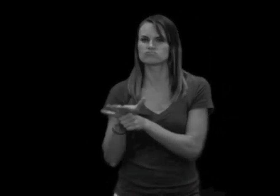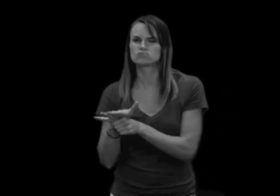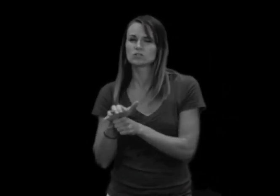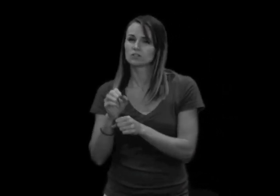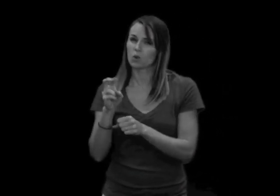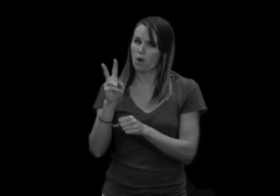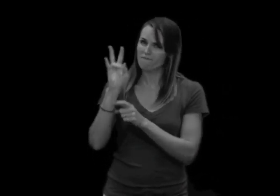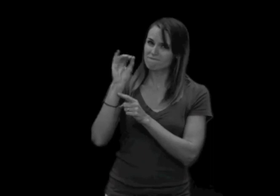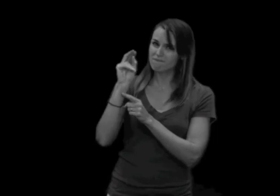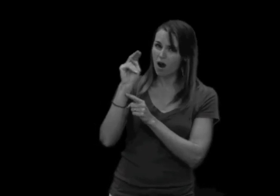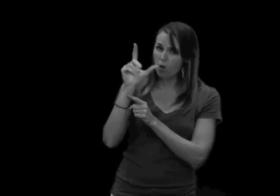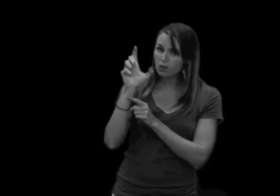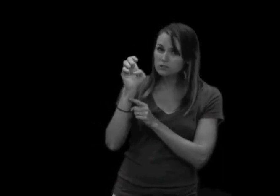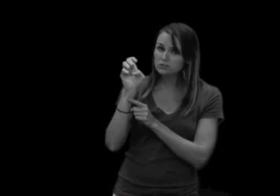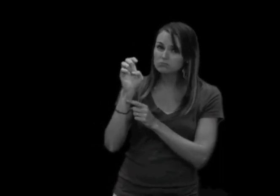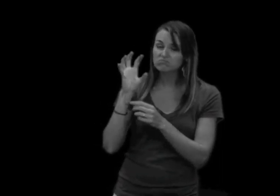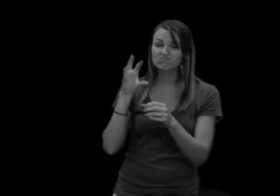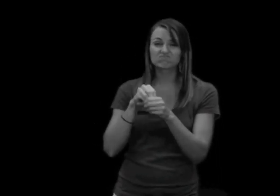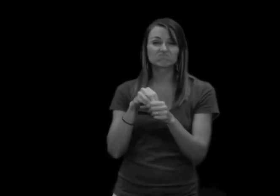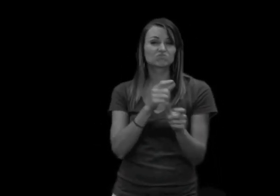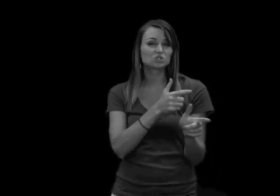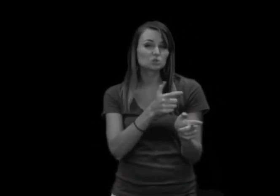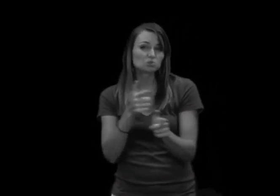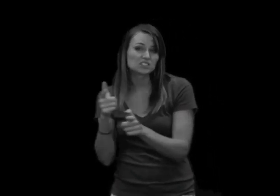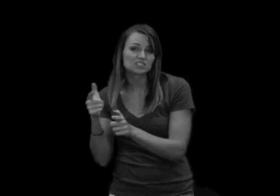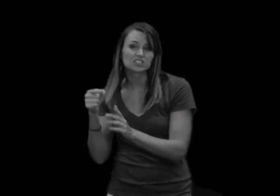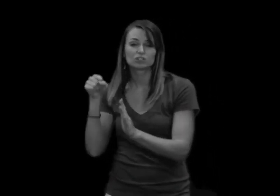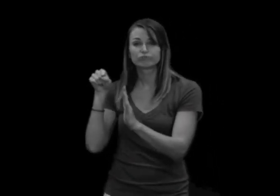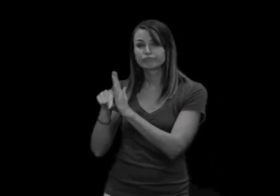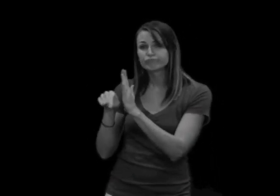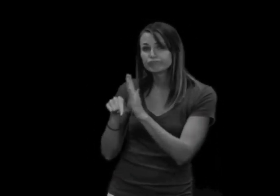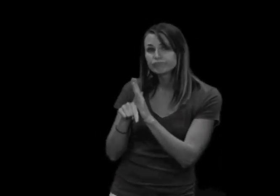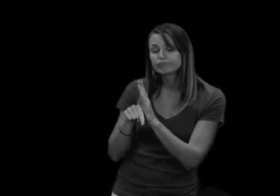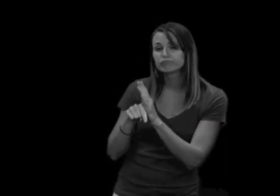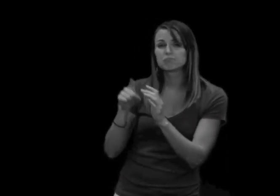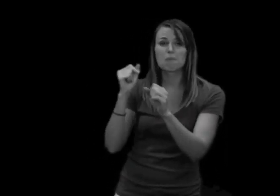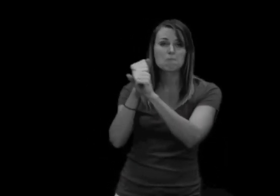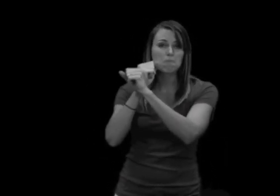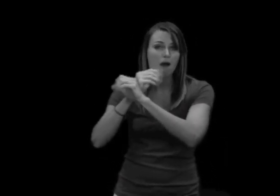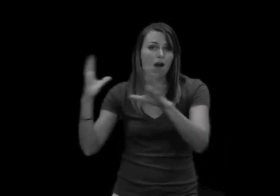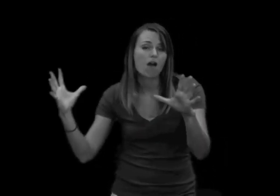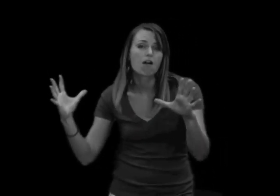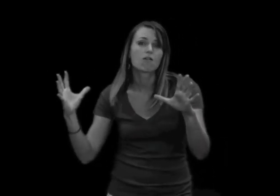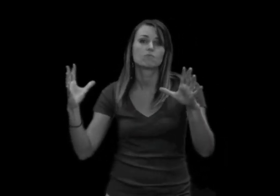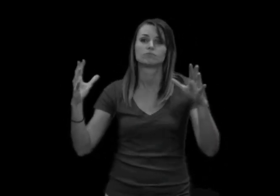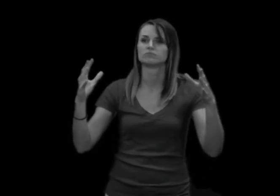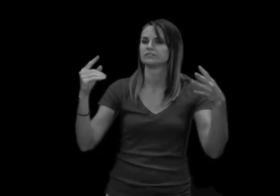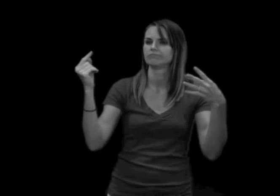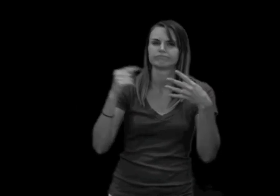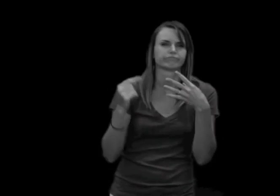or violence that can include shootings, killings, bombings and several other types of action.